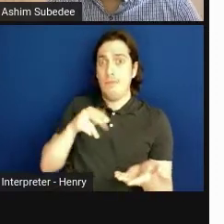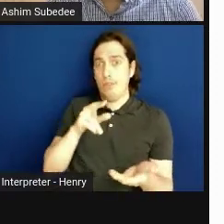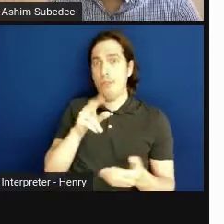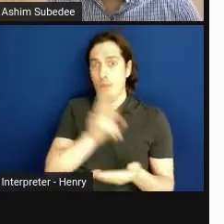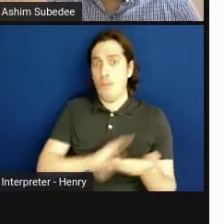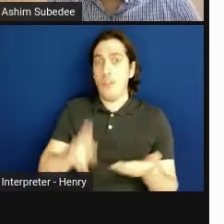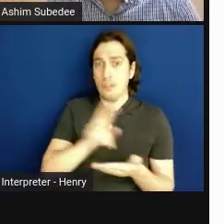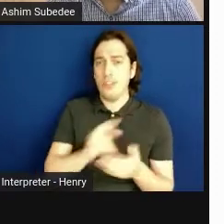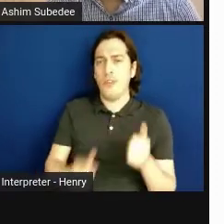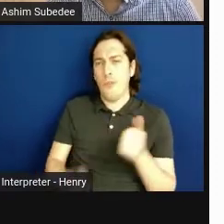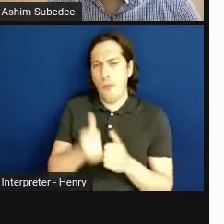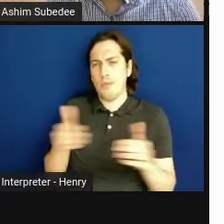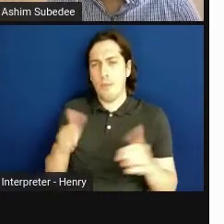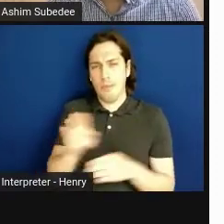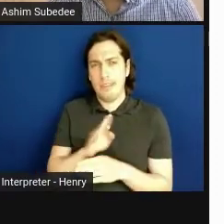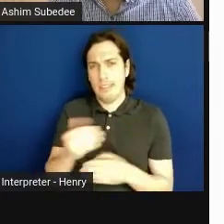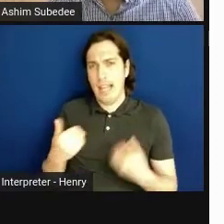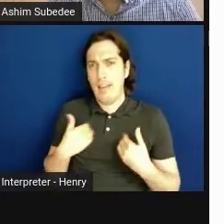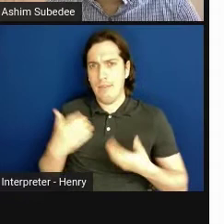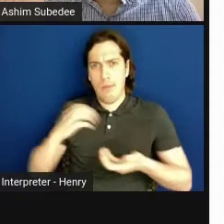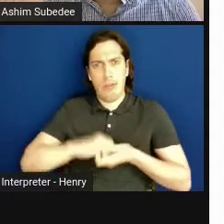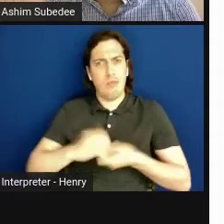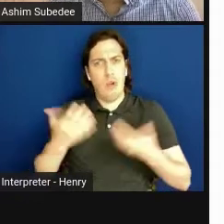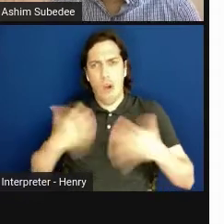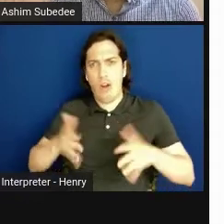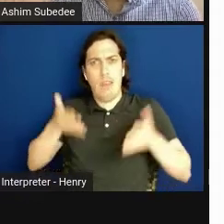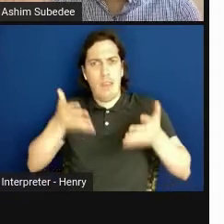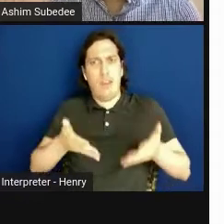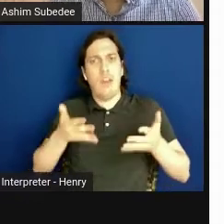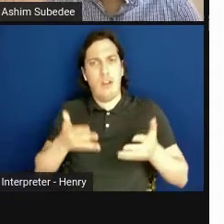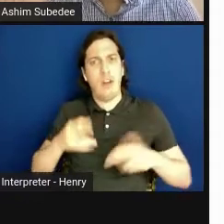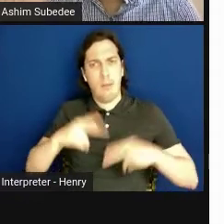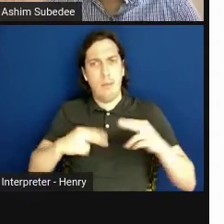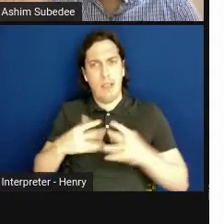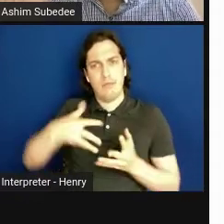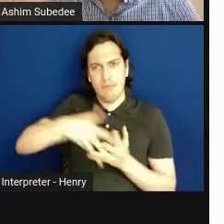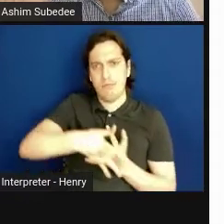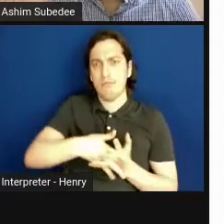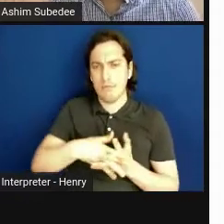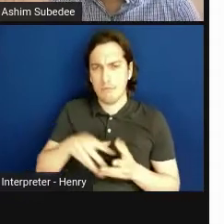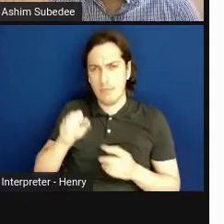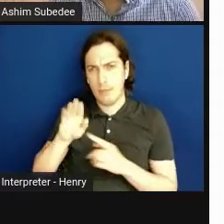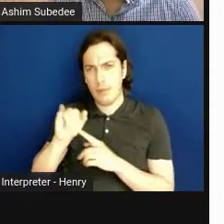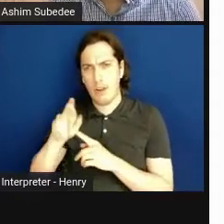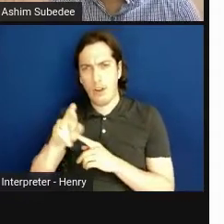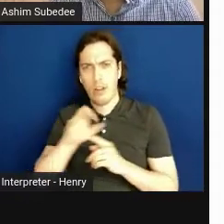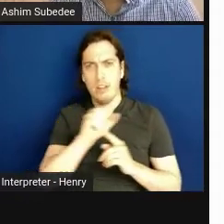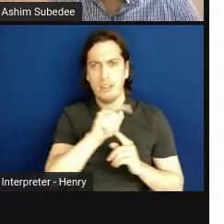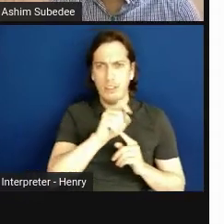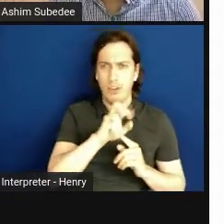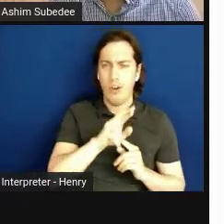do have that partnership already organically built in. And for SBIR/STTR, with STTR, you are required to have it.